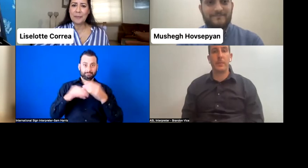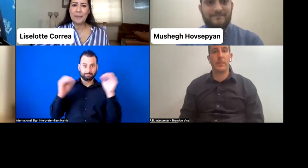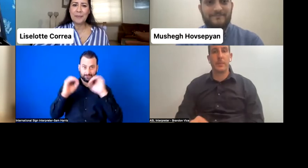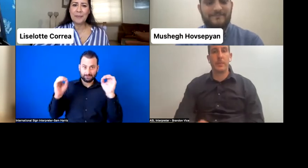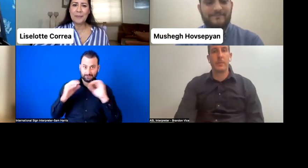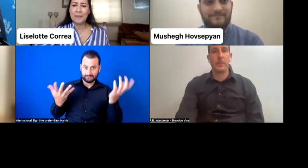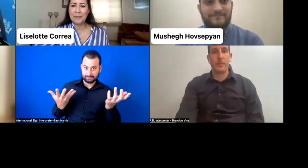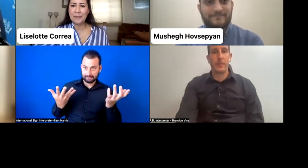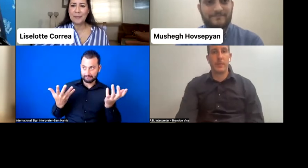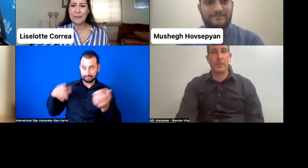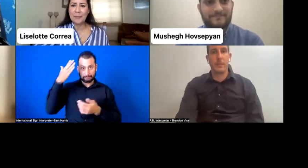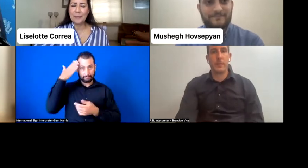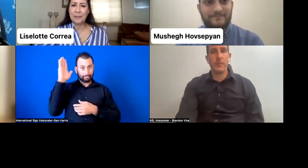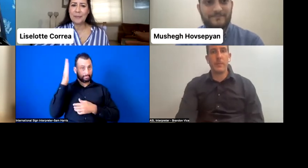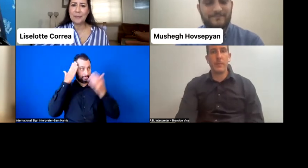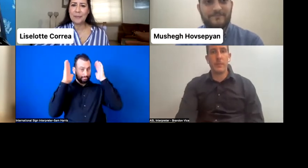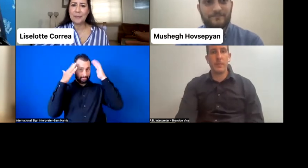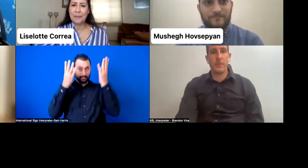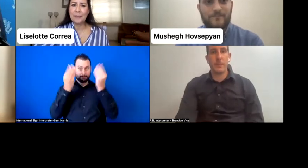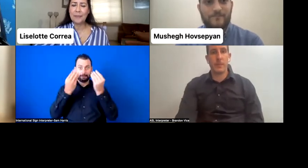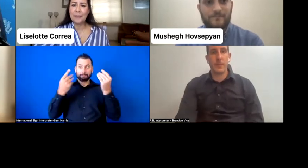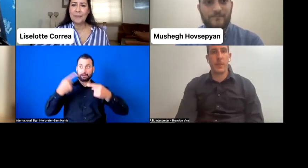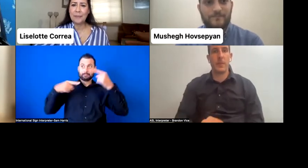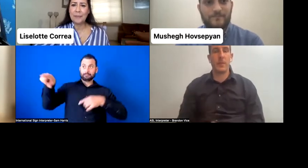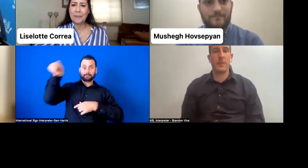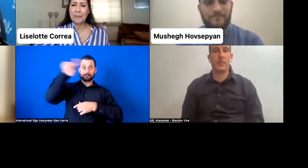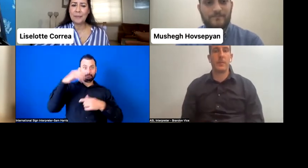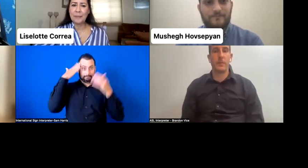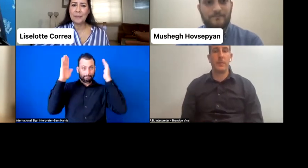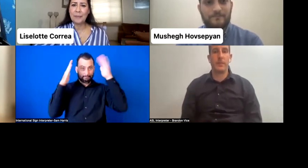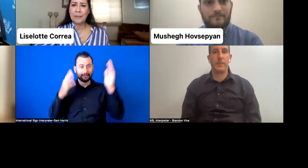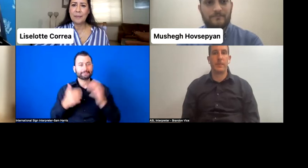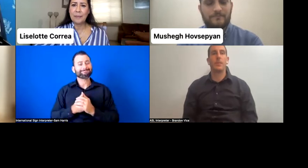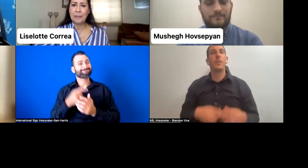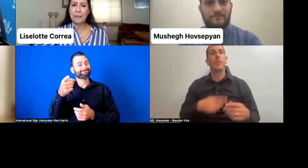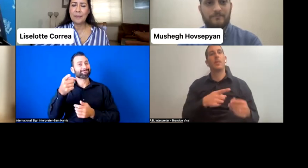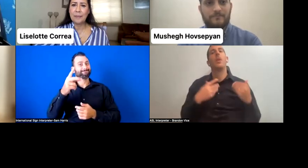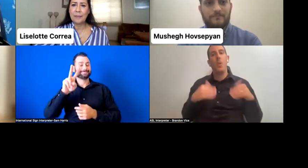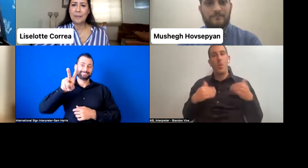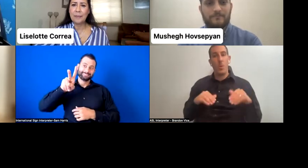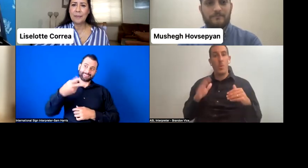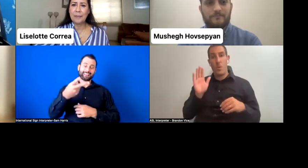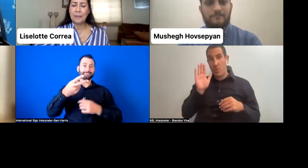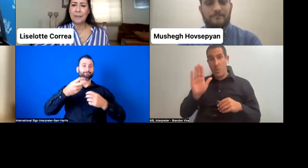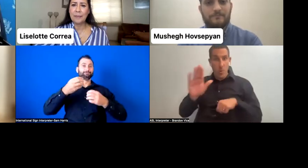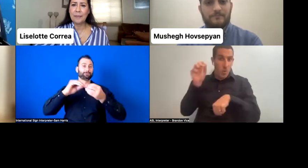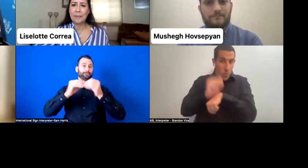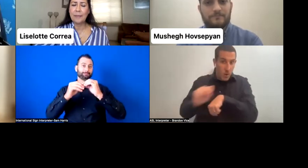And these amazing steps that you guys have taken have been recognized by the international org, Zero Project.